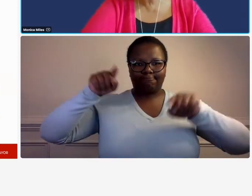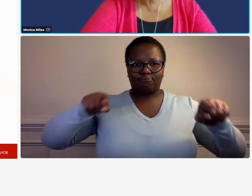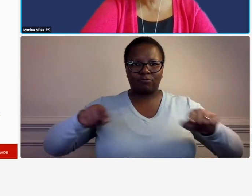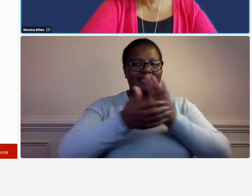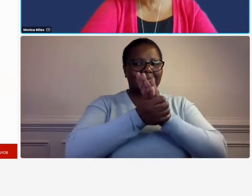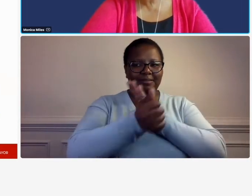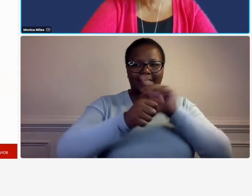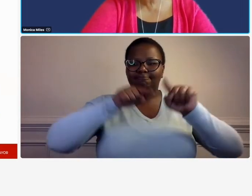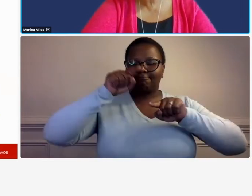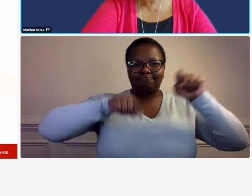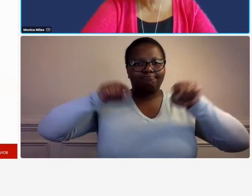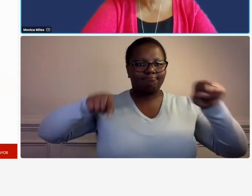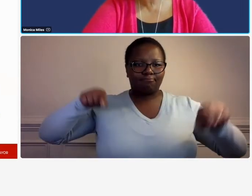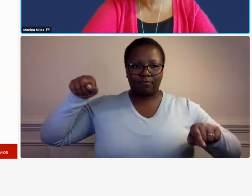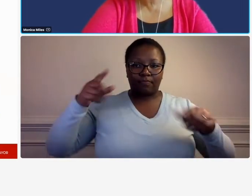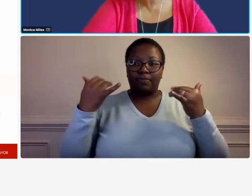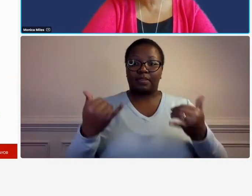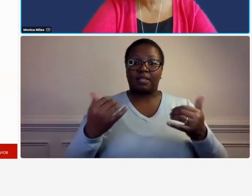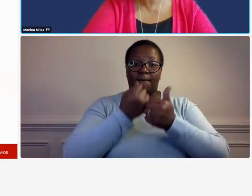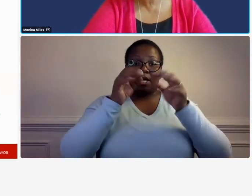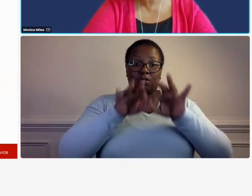so you have to make sure that how you decide